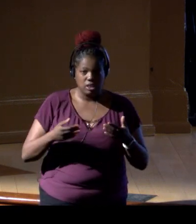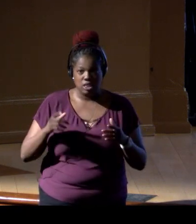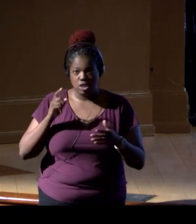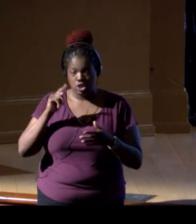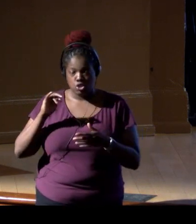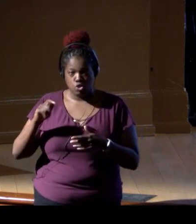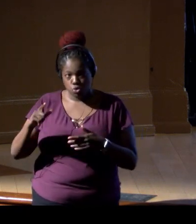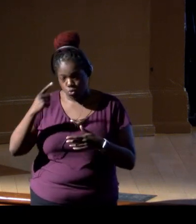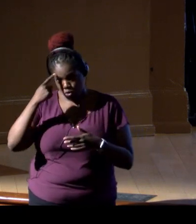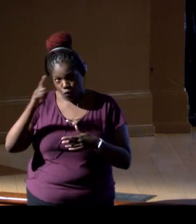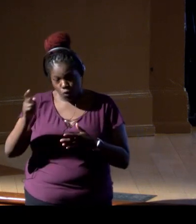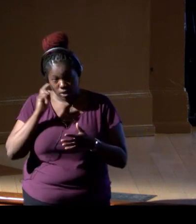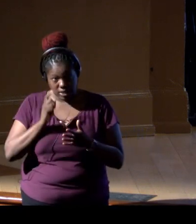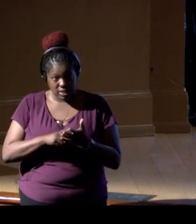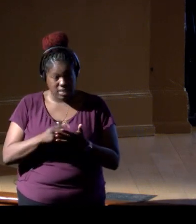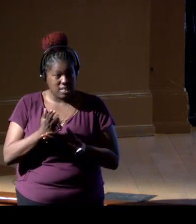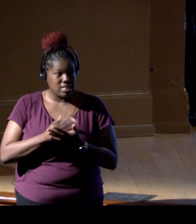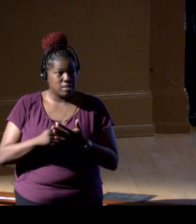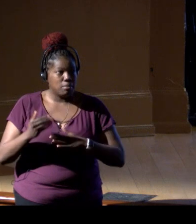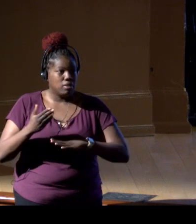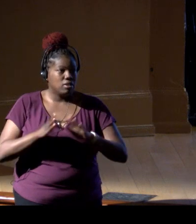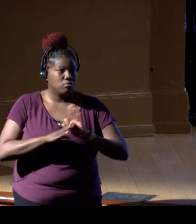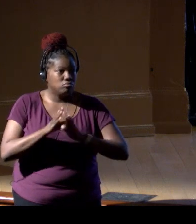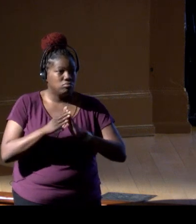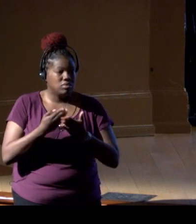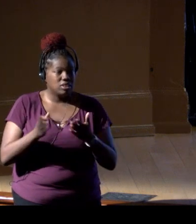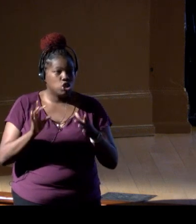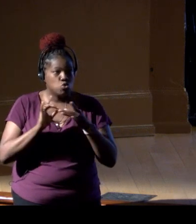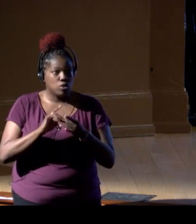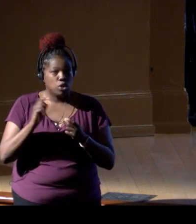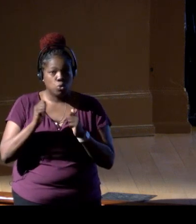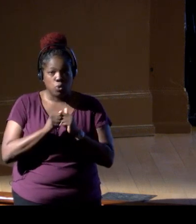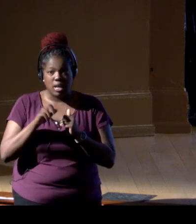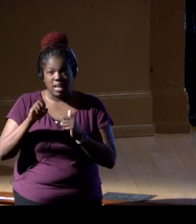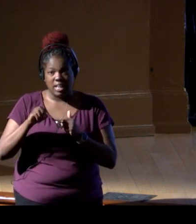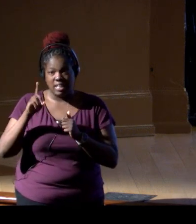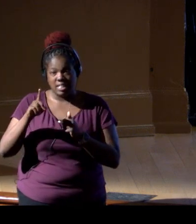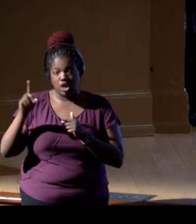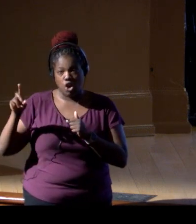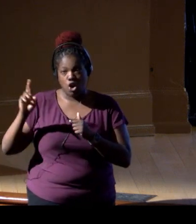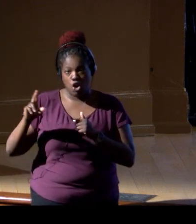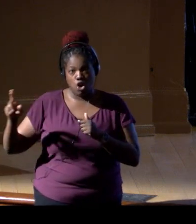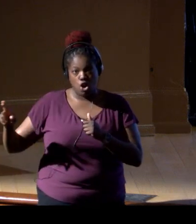So some of our noteworthy advancements associated with this EDRR framework include